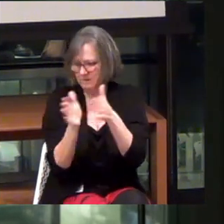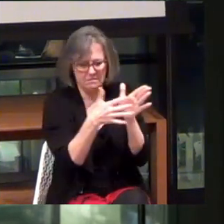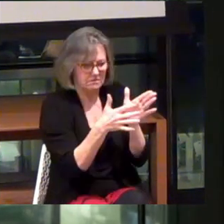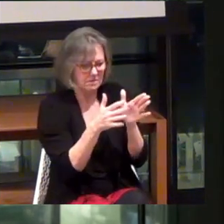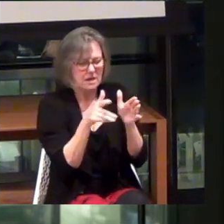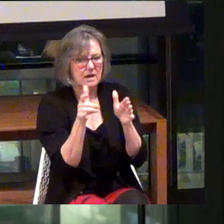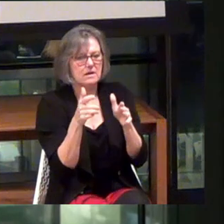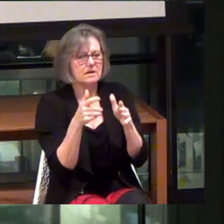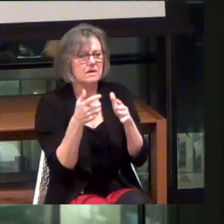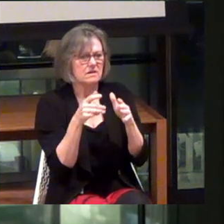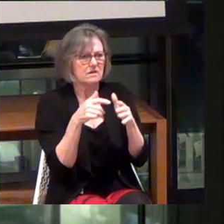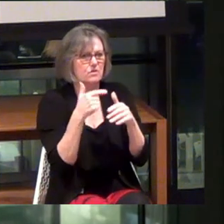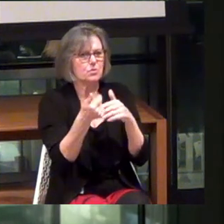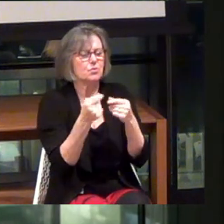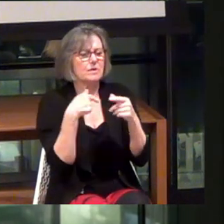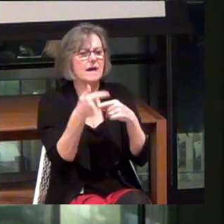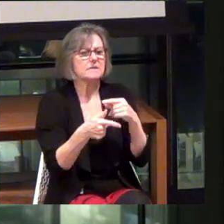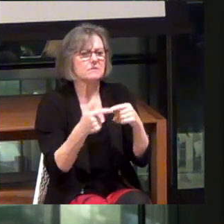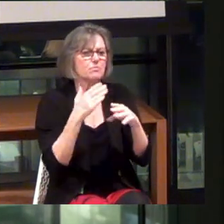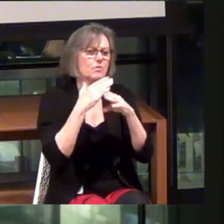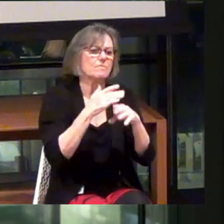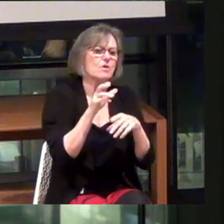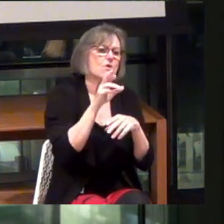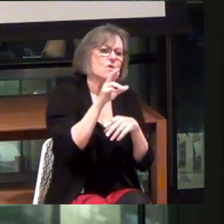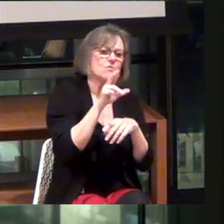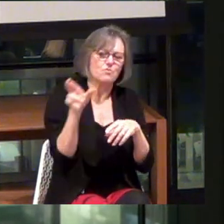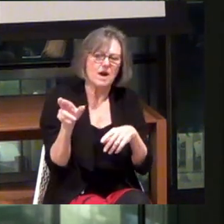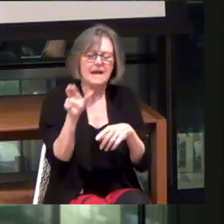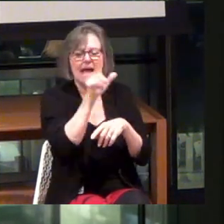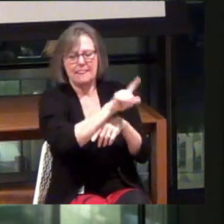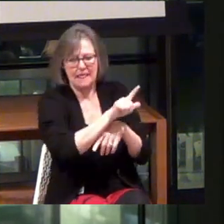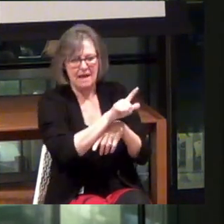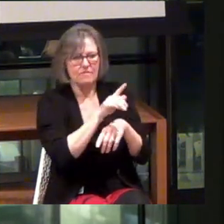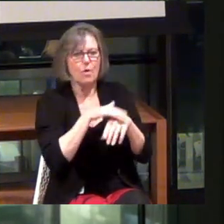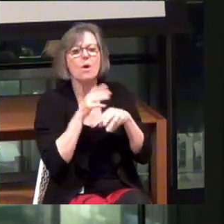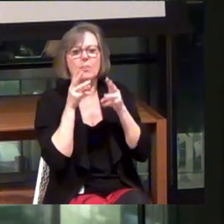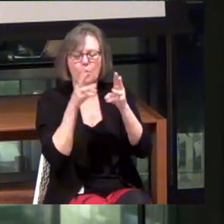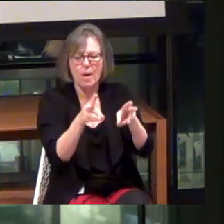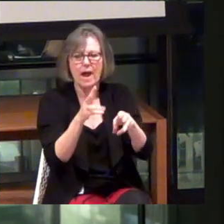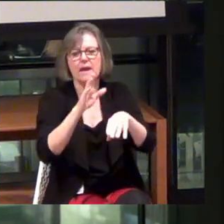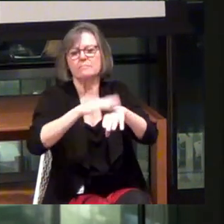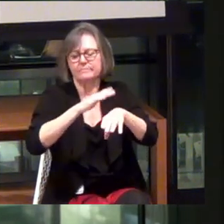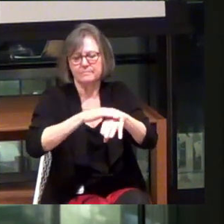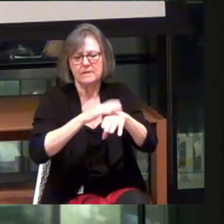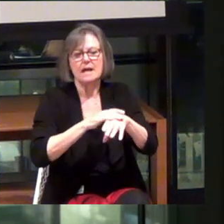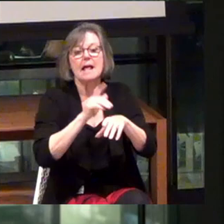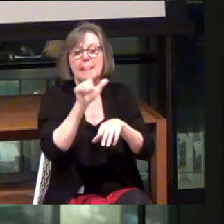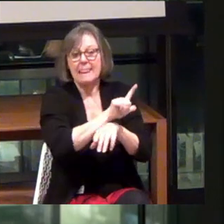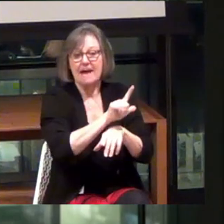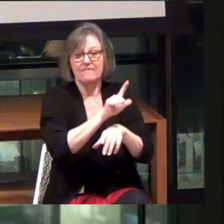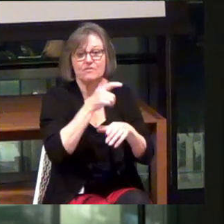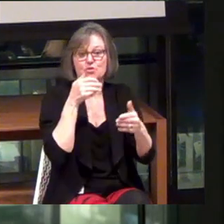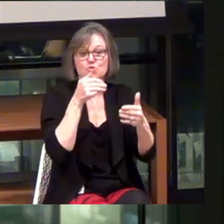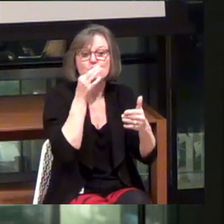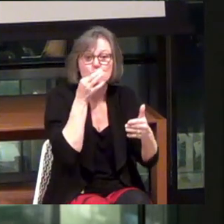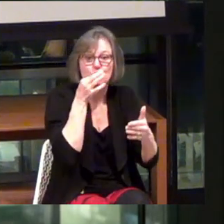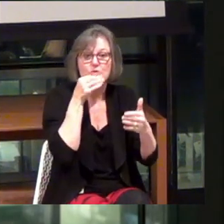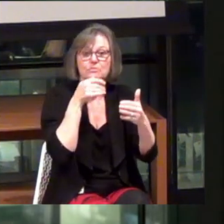So we started giving preemptive left and right haptics signals on the way there. So you know... Left is coming up. You can kind of keep it moving.